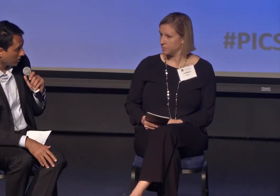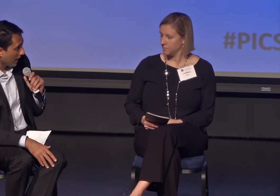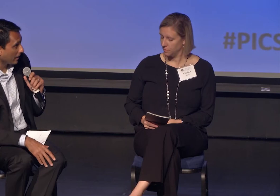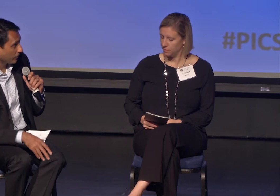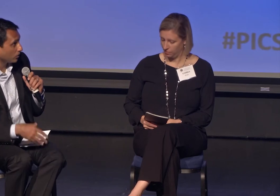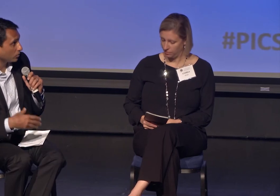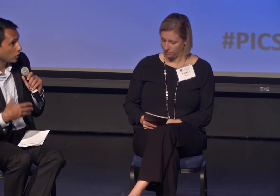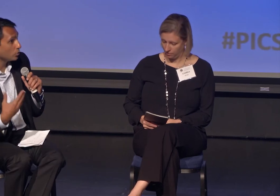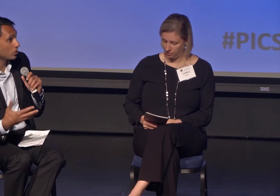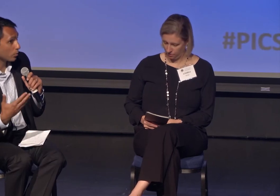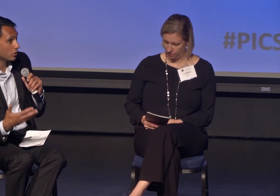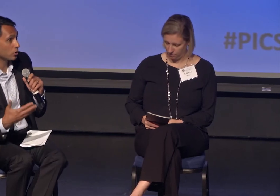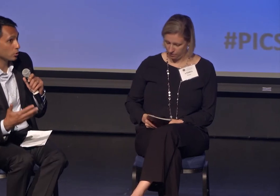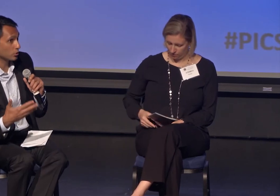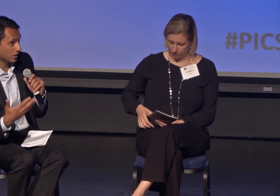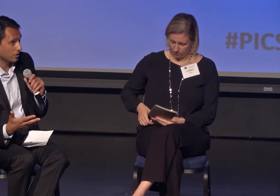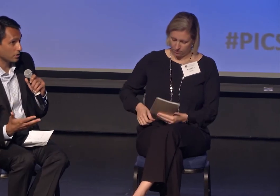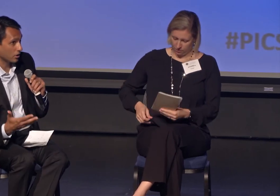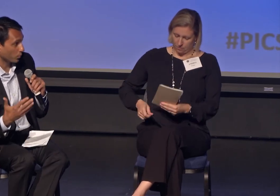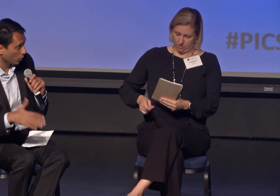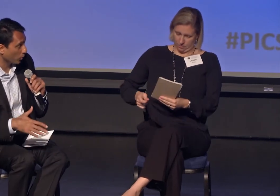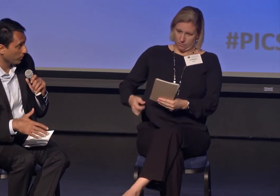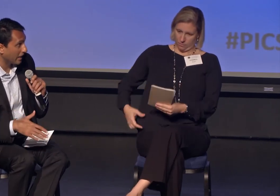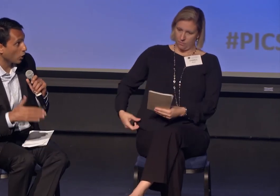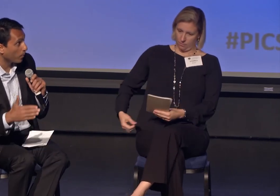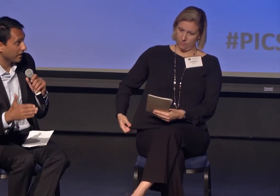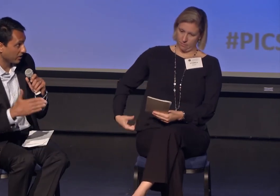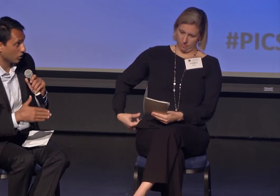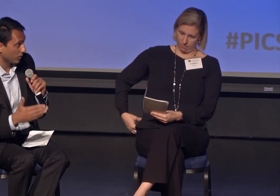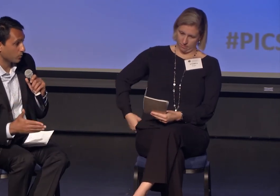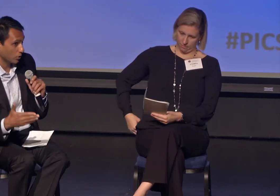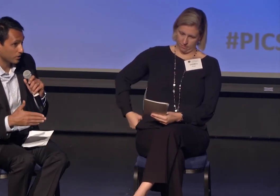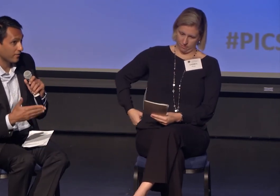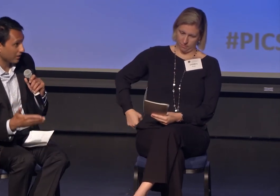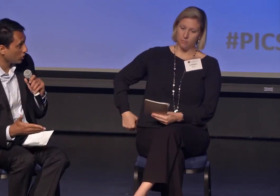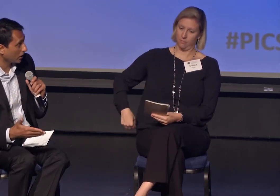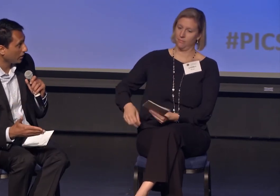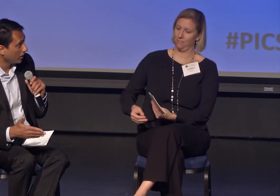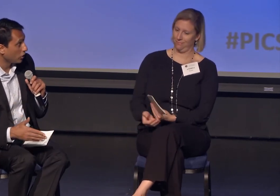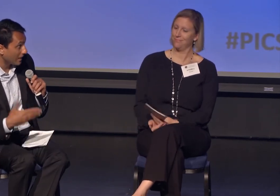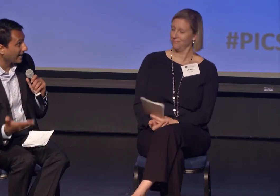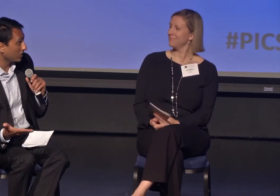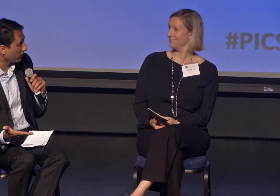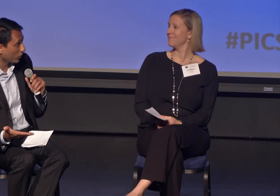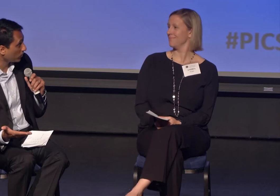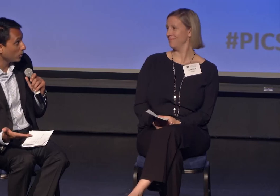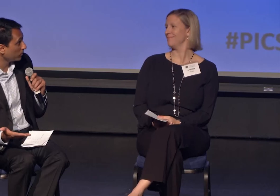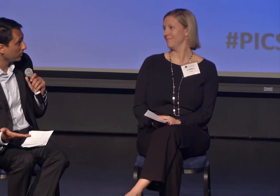If you use the word social justice in a room, and nobody disagrees with your definition, you're not in a diverse room.